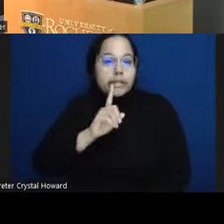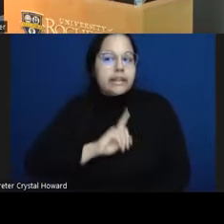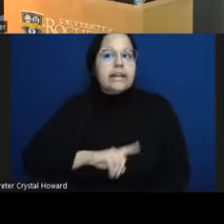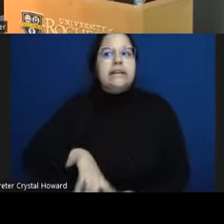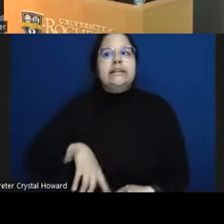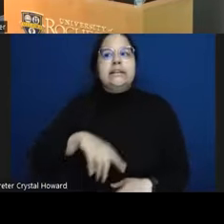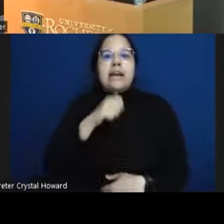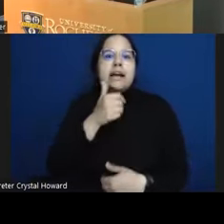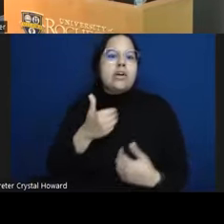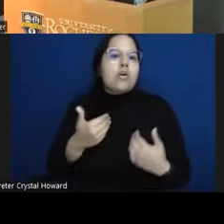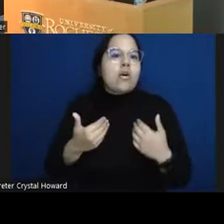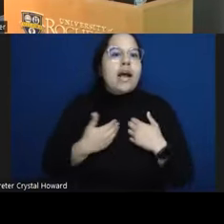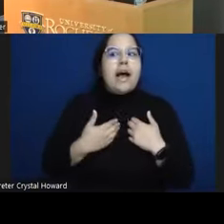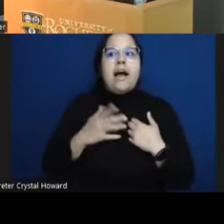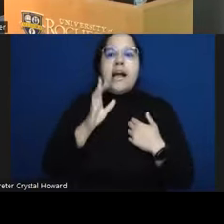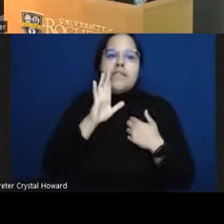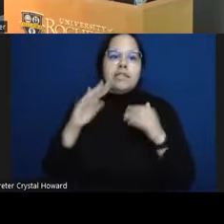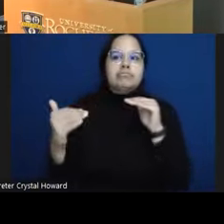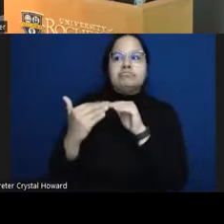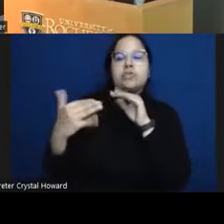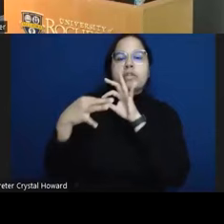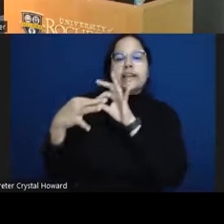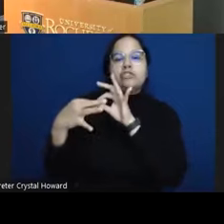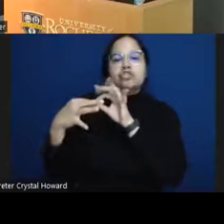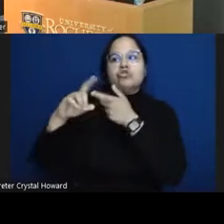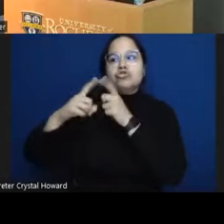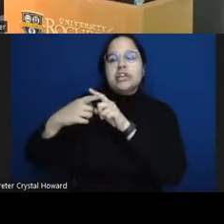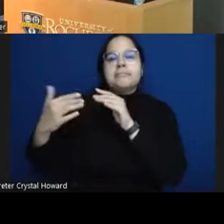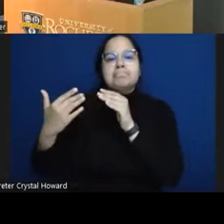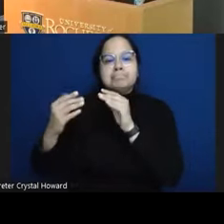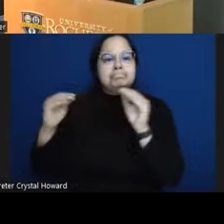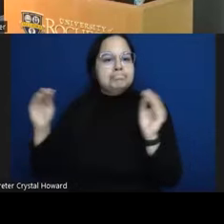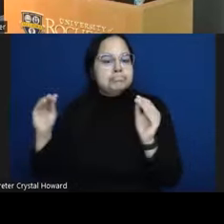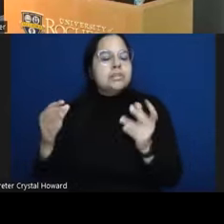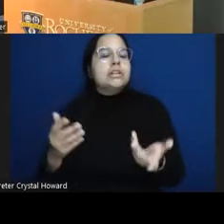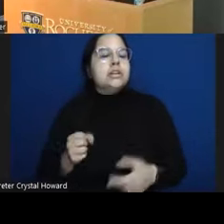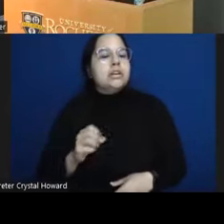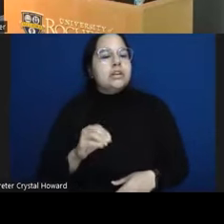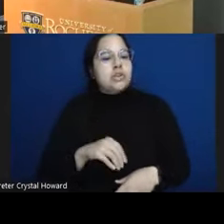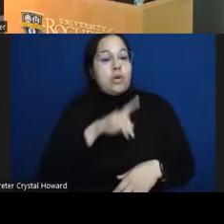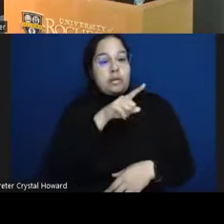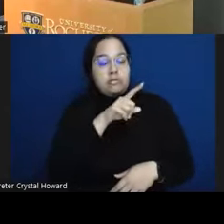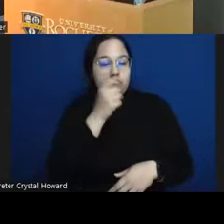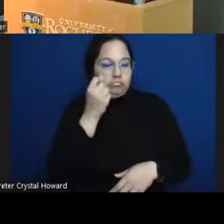so in this case the uh y AIS is standardized so higher scores are worse on on both of these